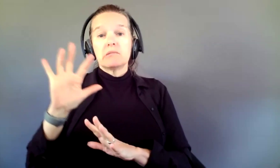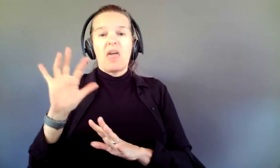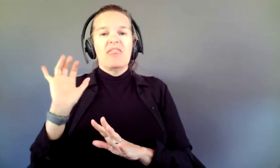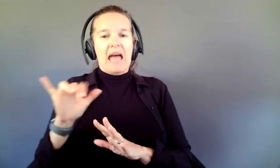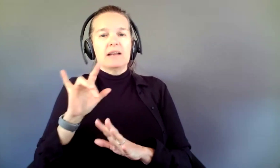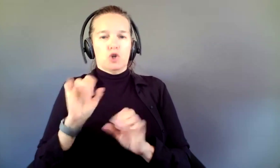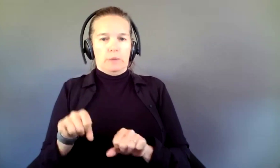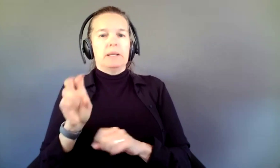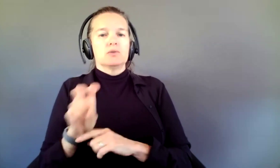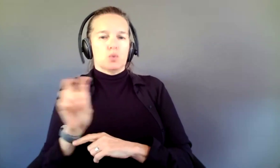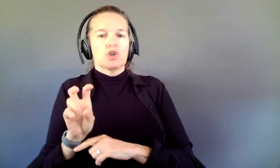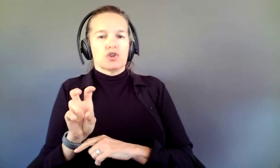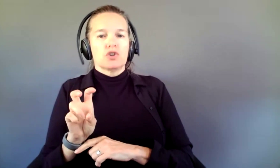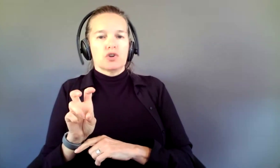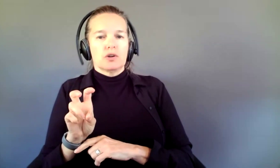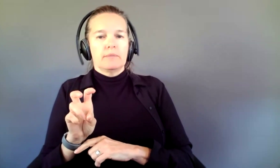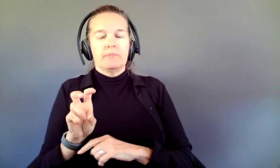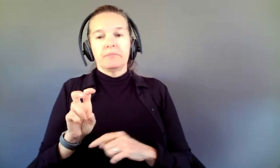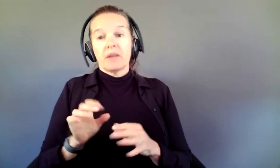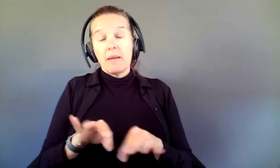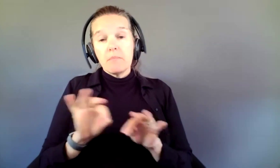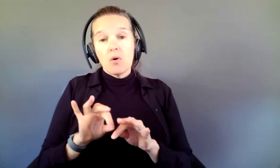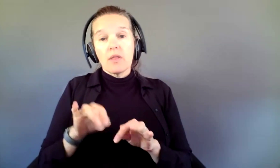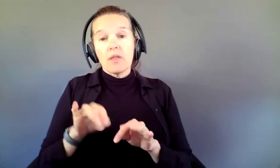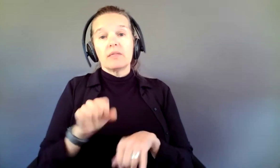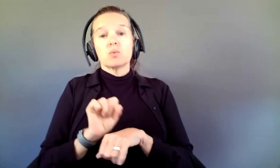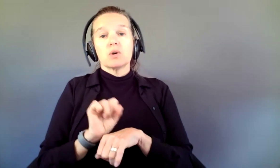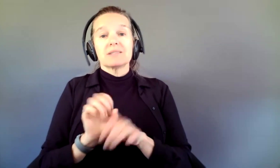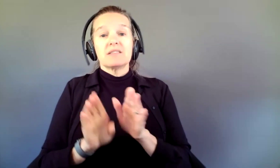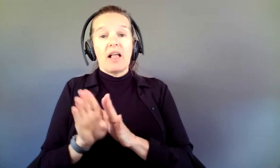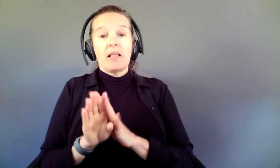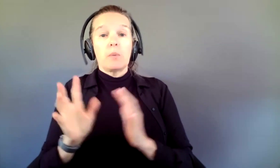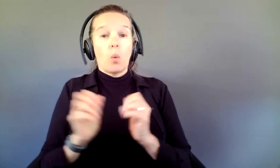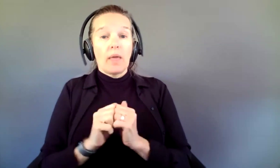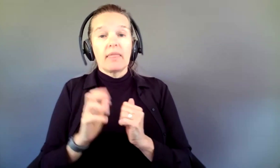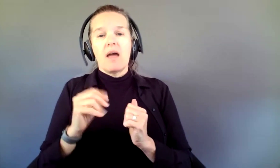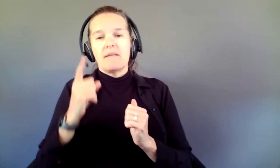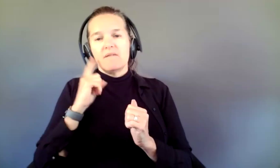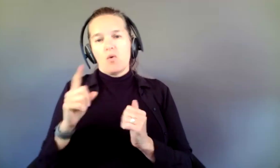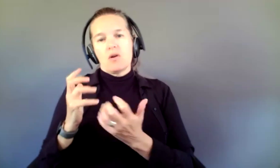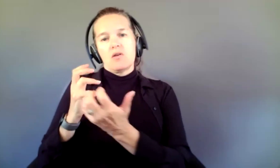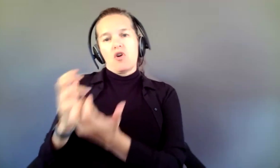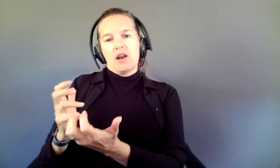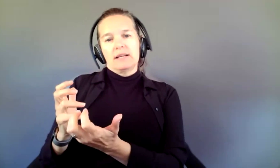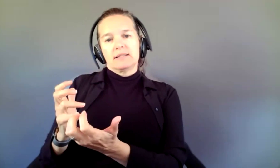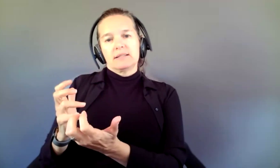core thing is that this work is developed with and for an audience, and it meets that audience